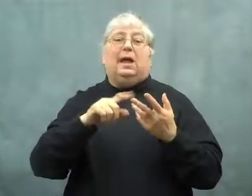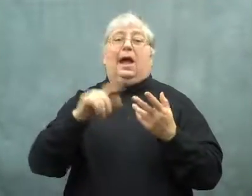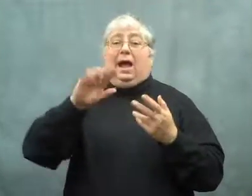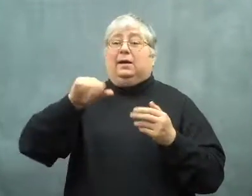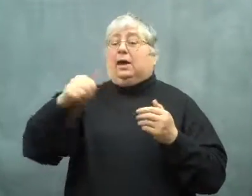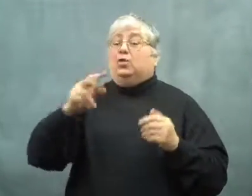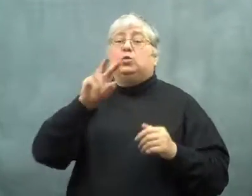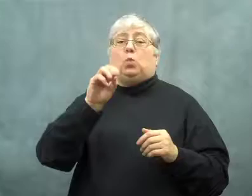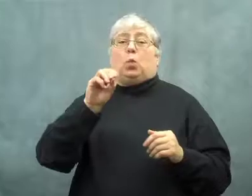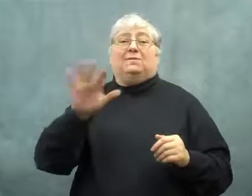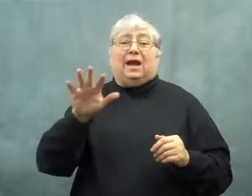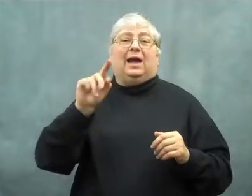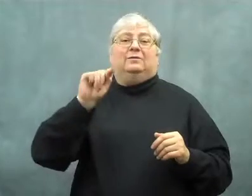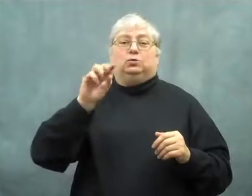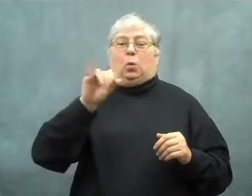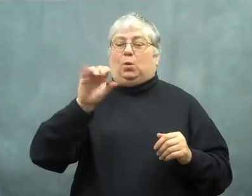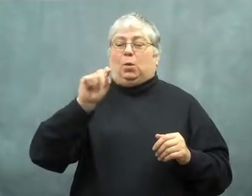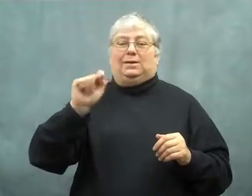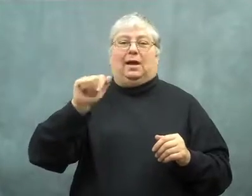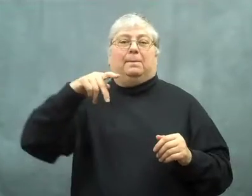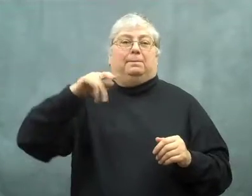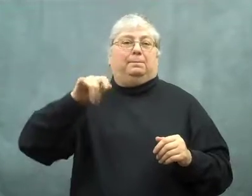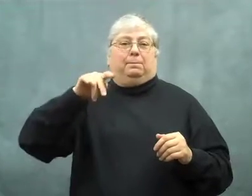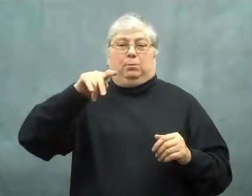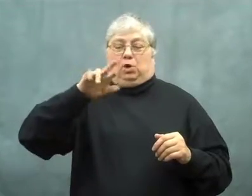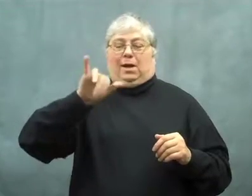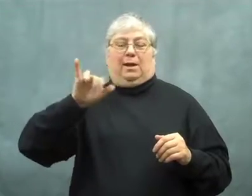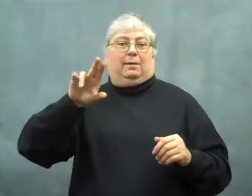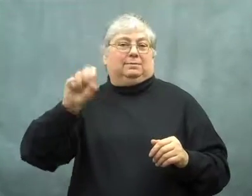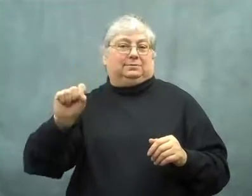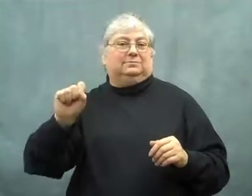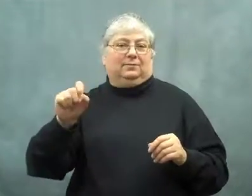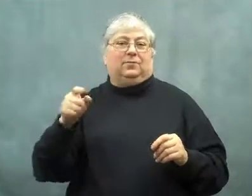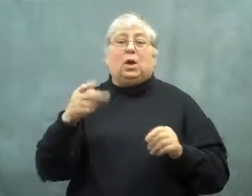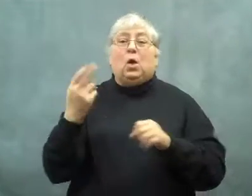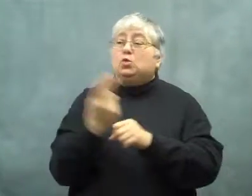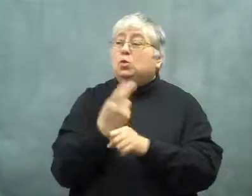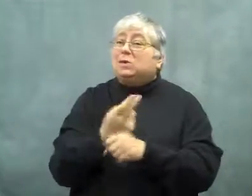The other was a 2005 Toyota Prius.